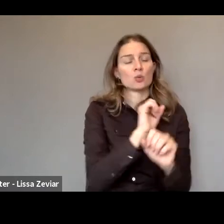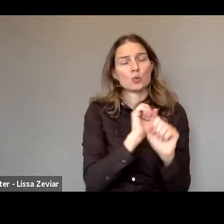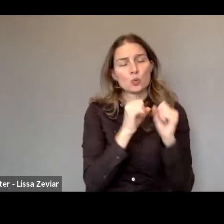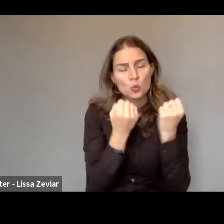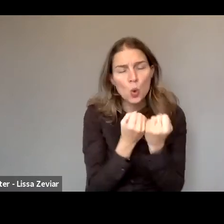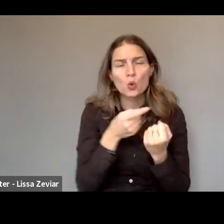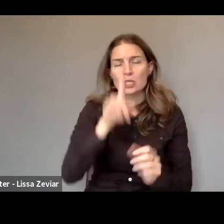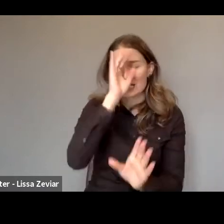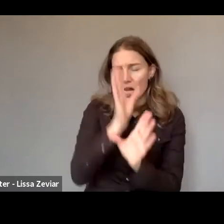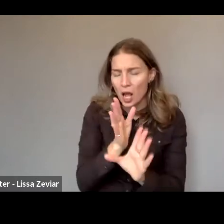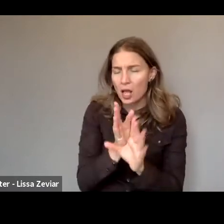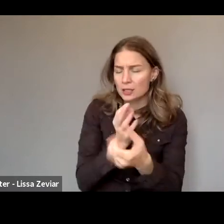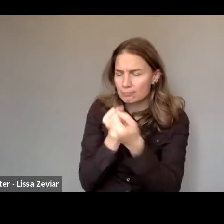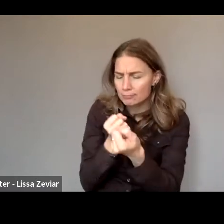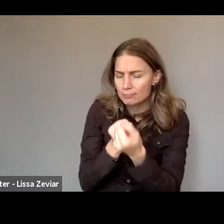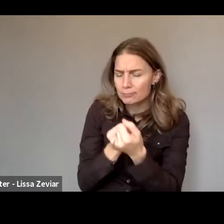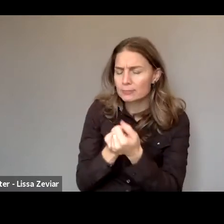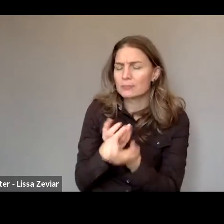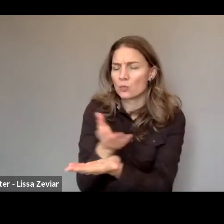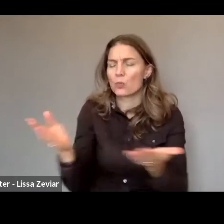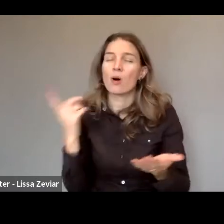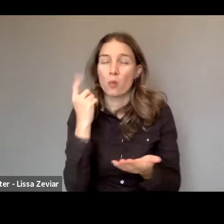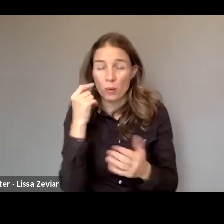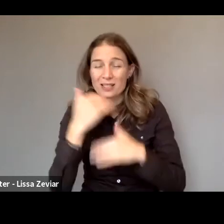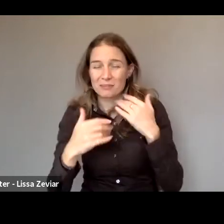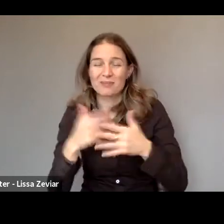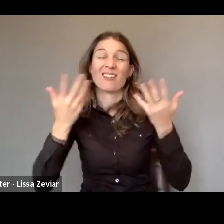to disabled women who are victims of violence or abuse.